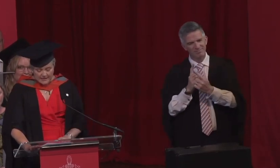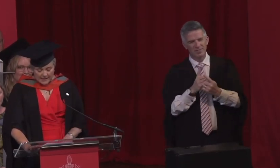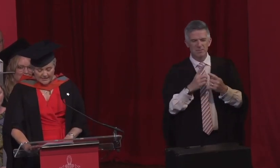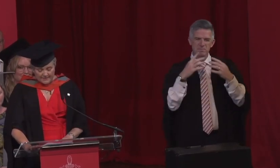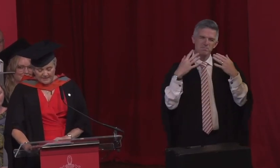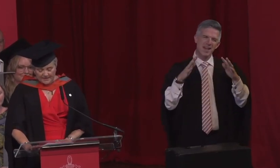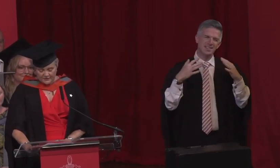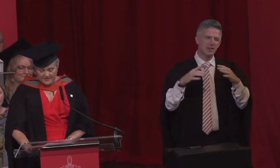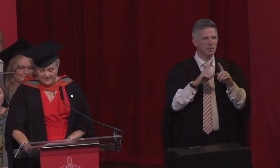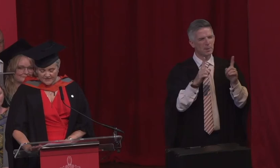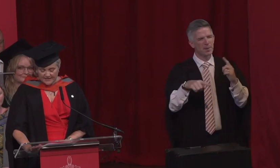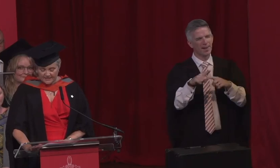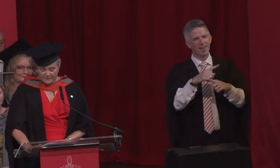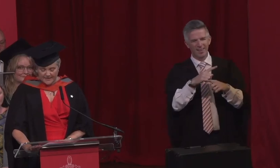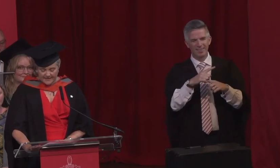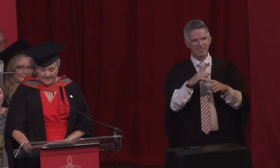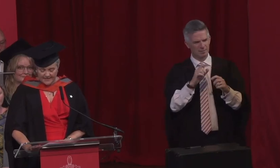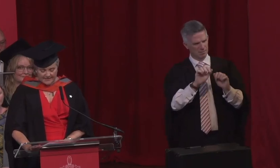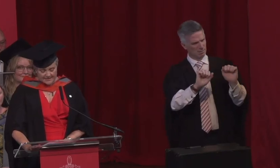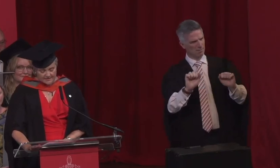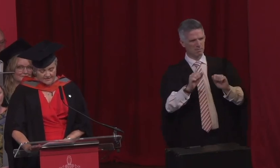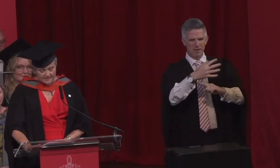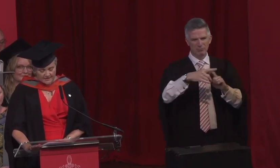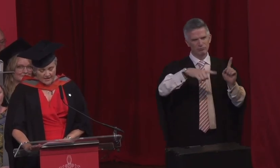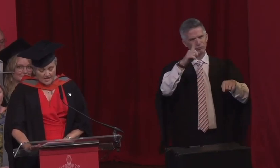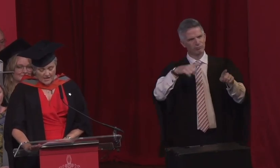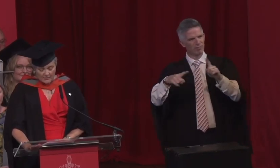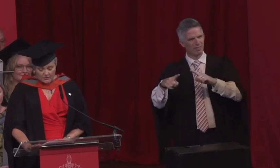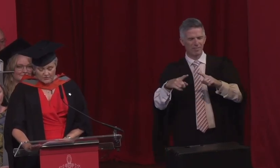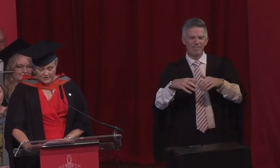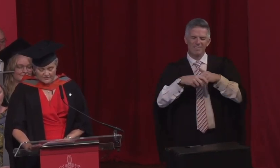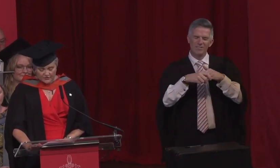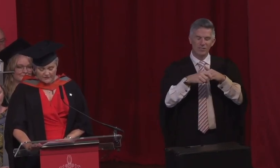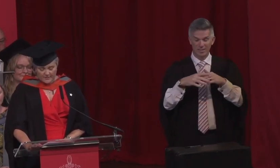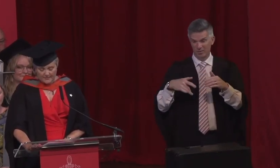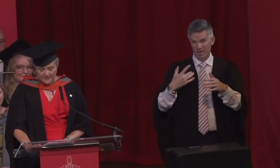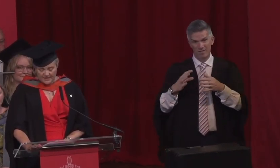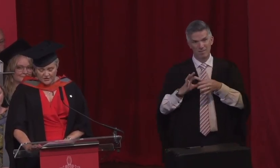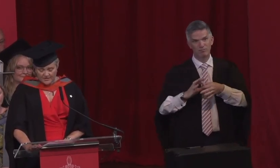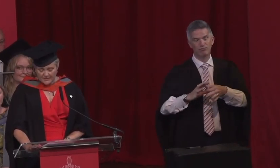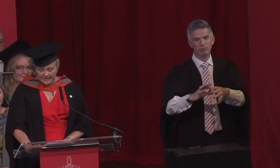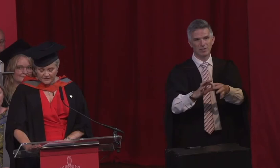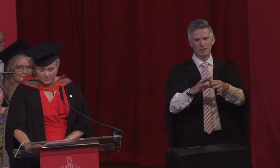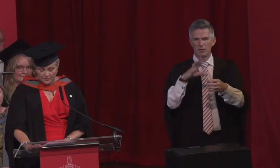and I made my friends for life, Becky and Kate. I will also fondly remember lecturers Becky Ford,